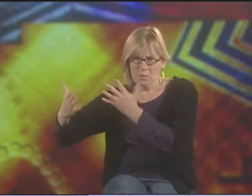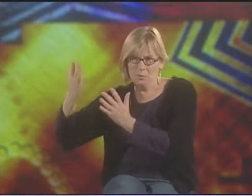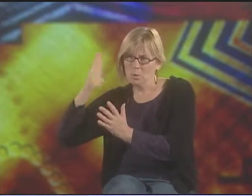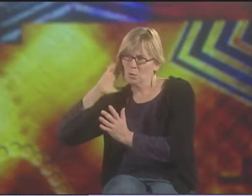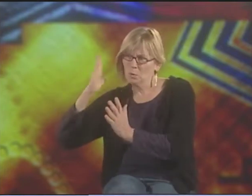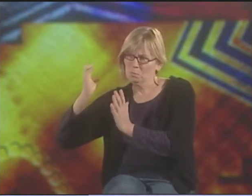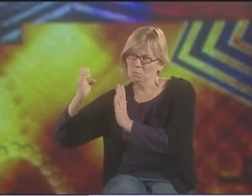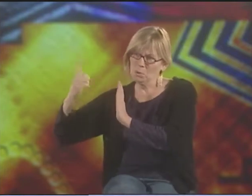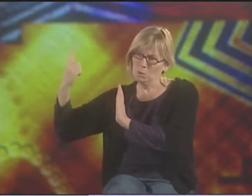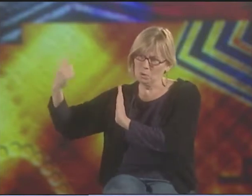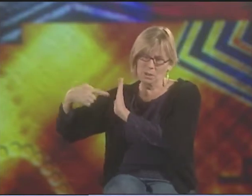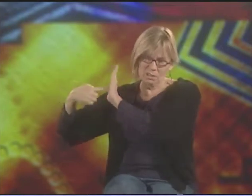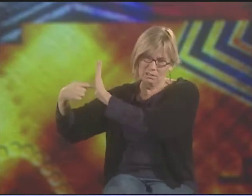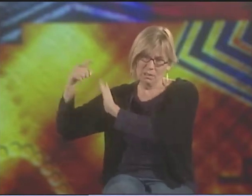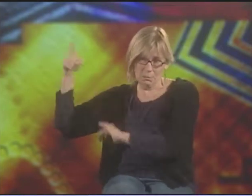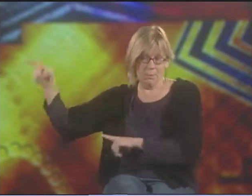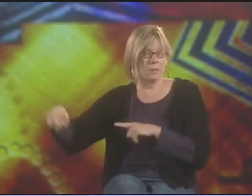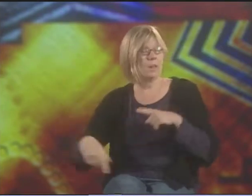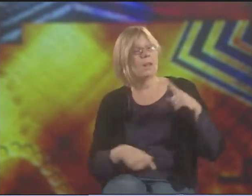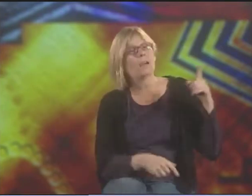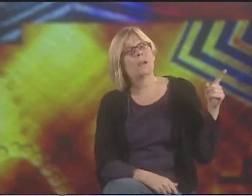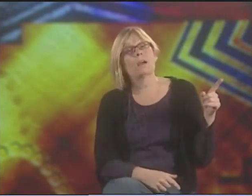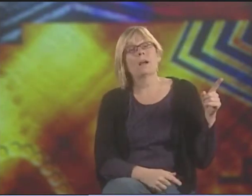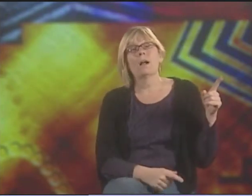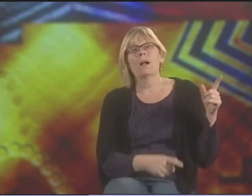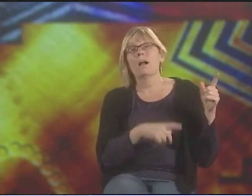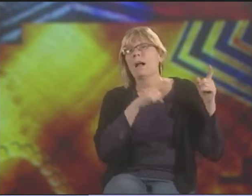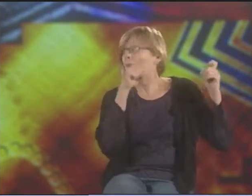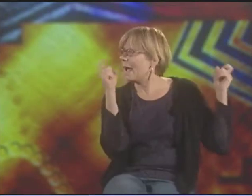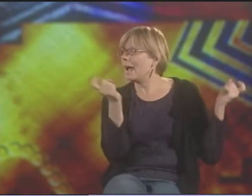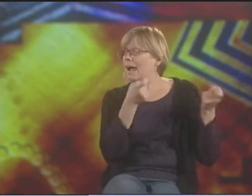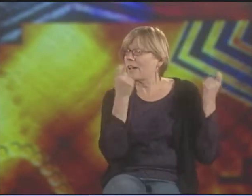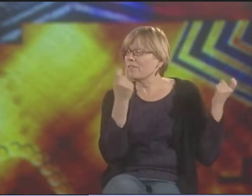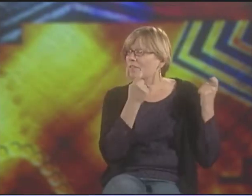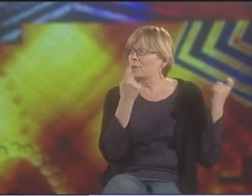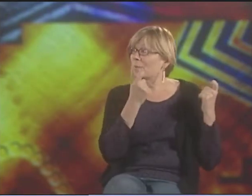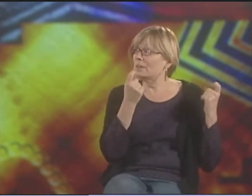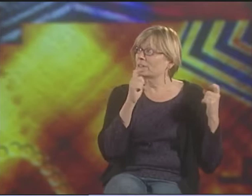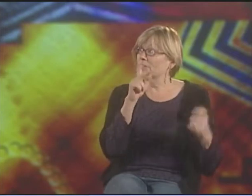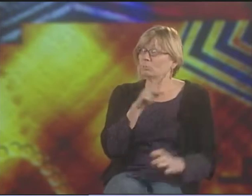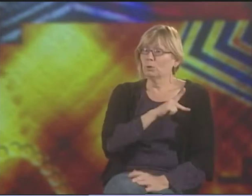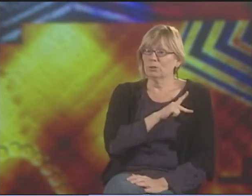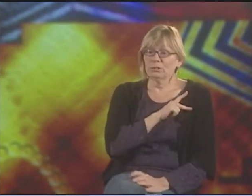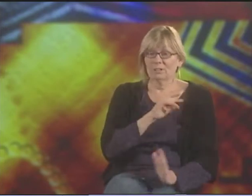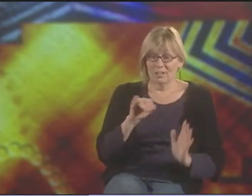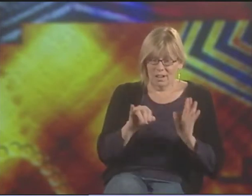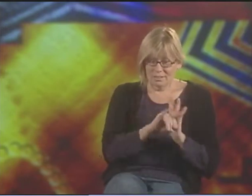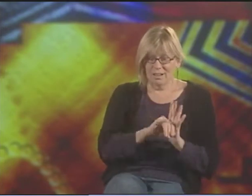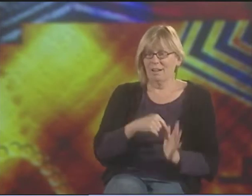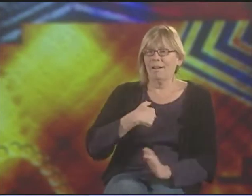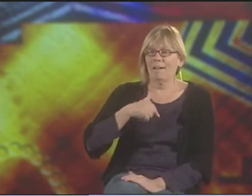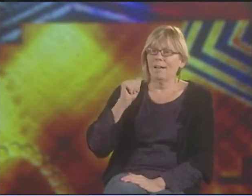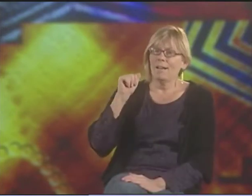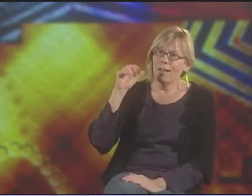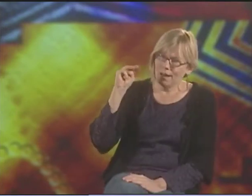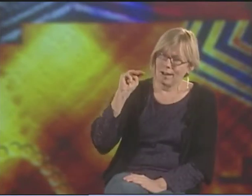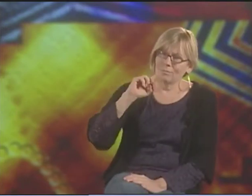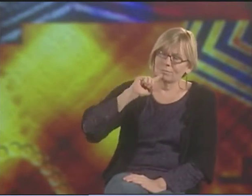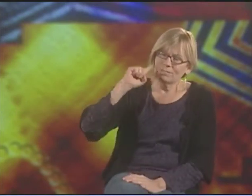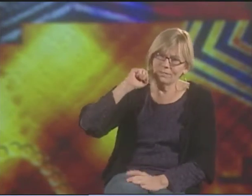GOING TO BE BROKEN ONCE WE SHOW THEM THAT THEY'RE WRONG. THE CELEBRATION OR AFFIRMATION POETRY